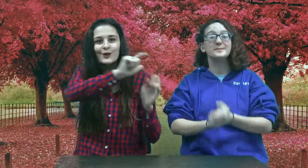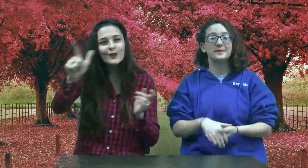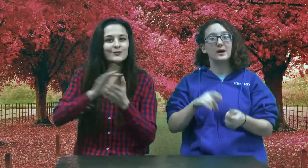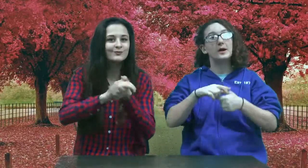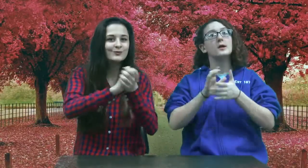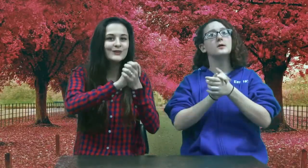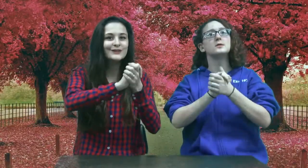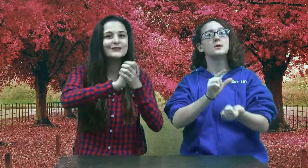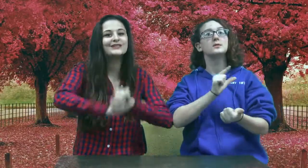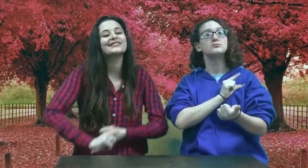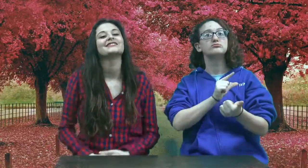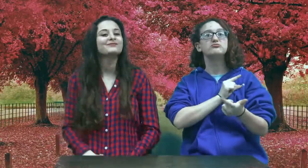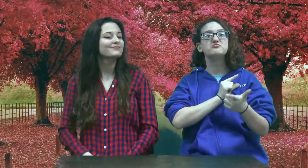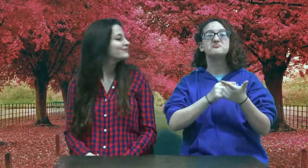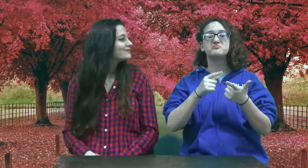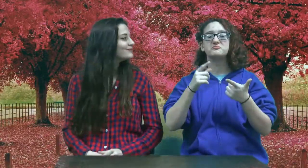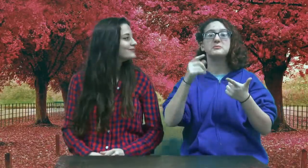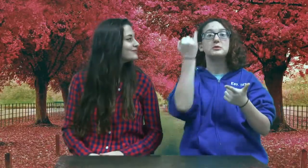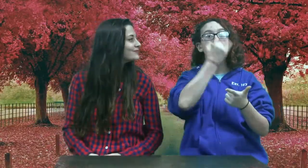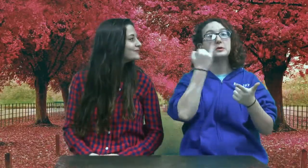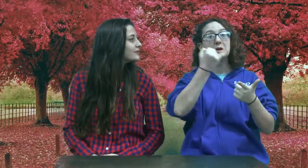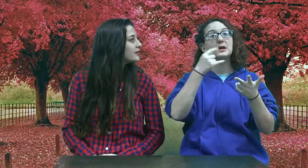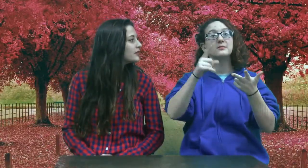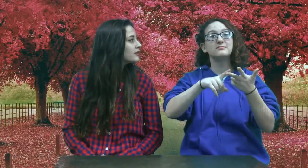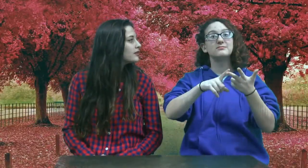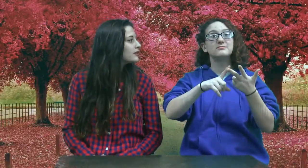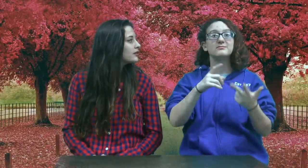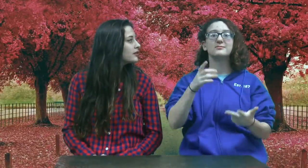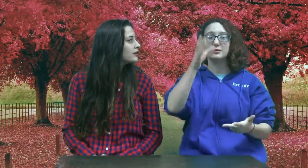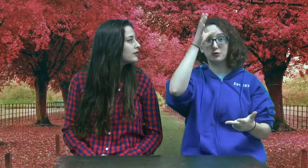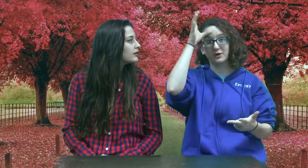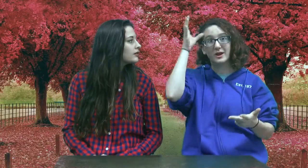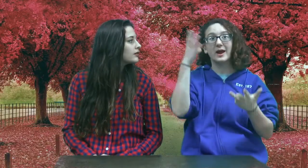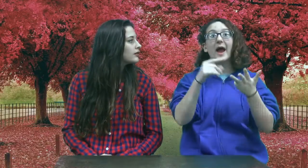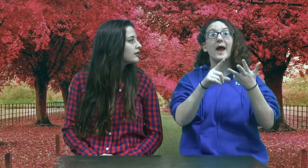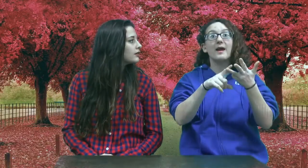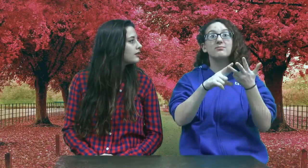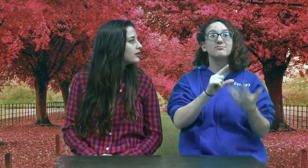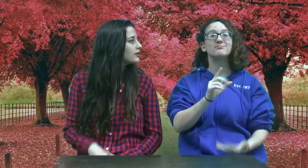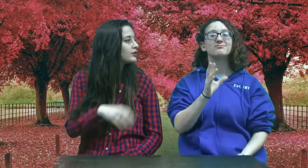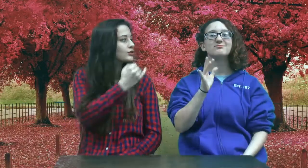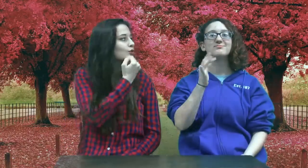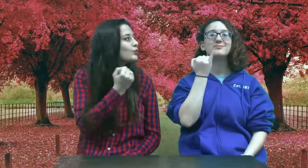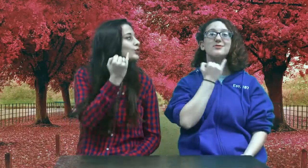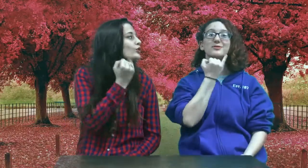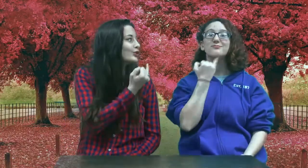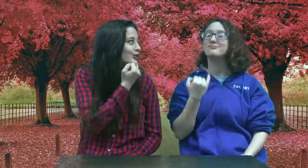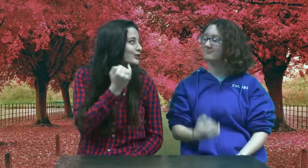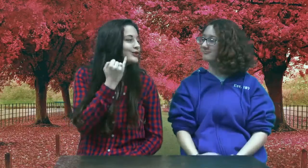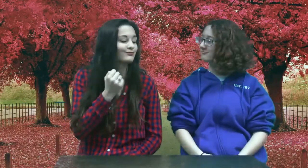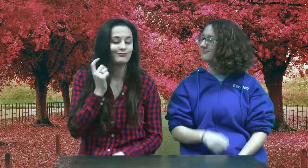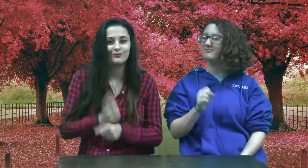Congrats to Garrison, Juliana, Catrina and Junior!